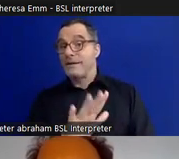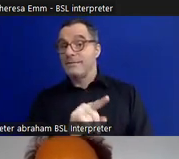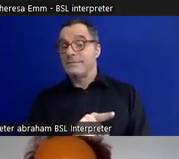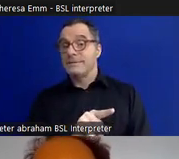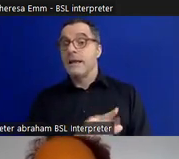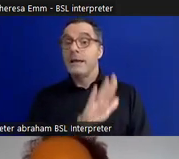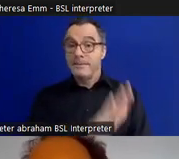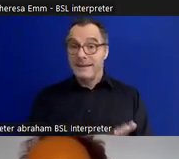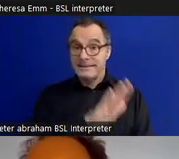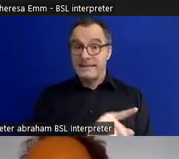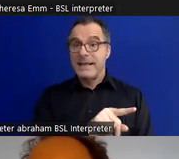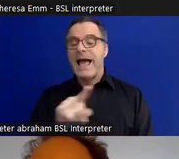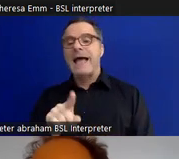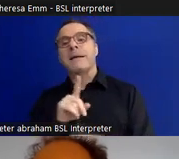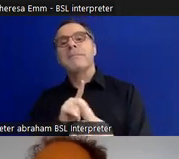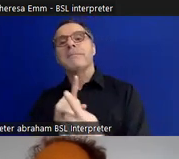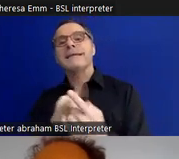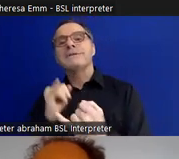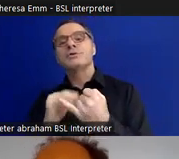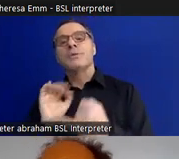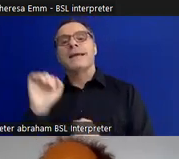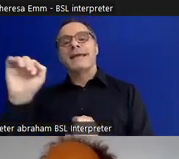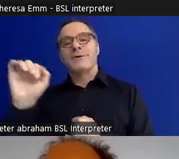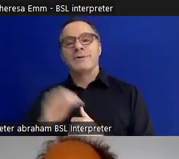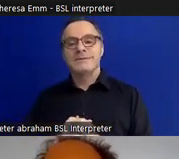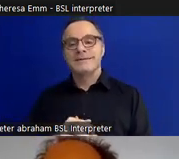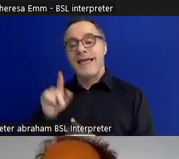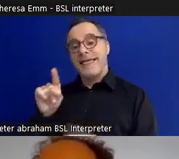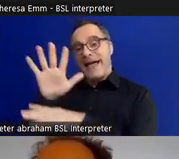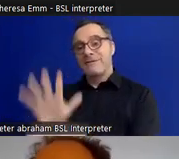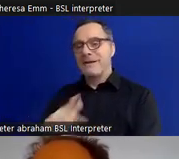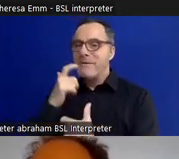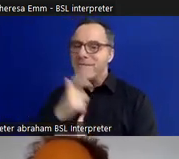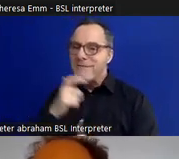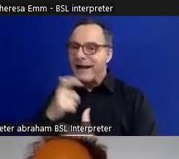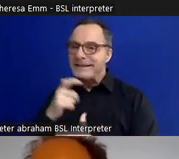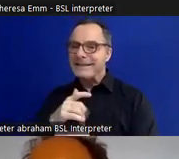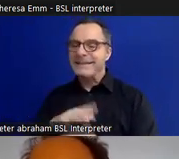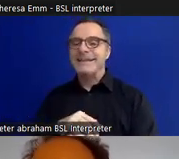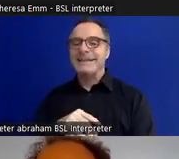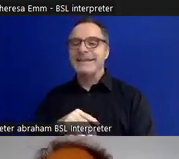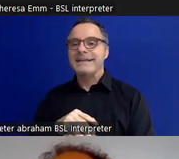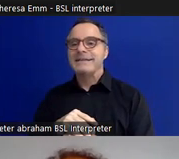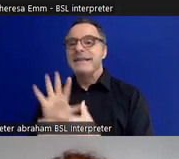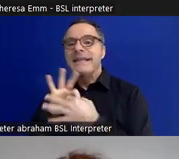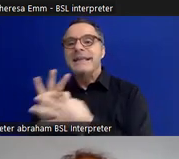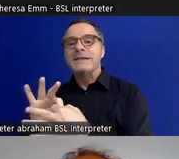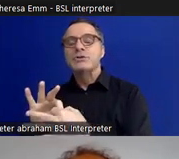one was 'Meet the Superhuman' which was her really funny parody around the Paralympics. 'Tragic